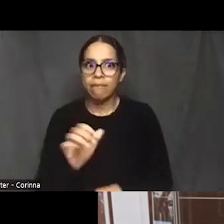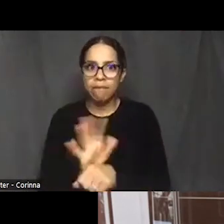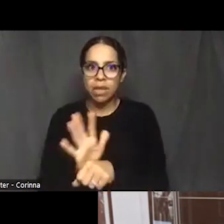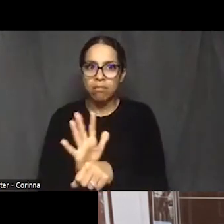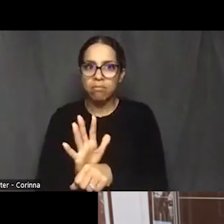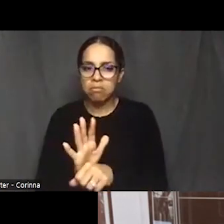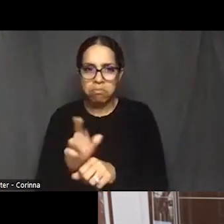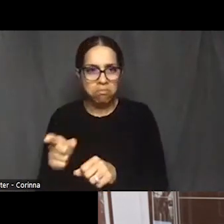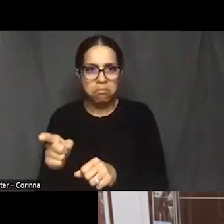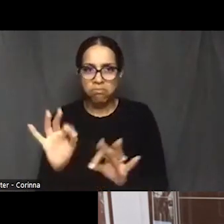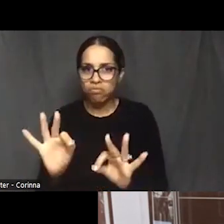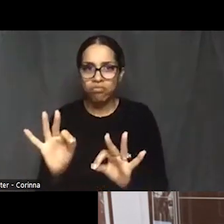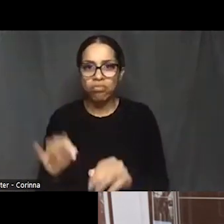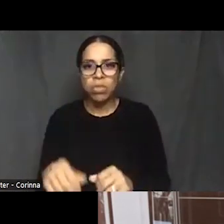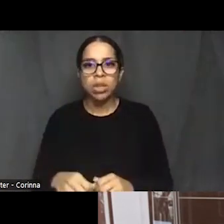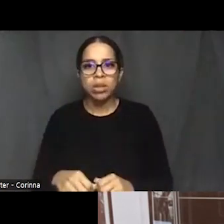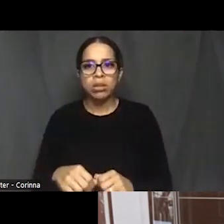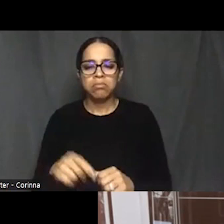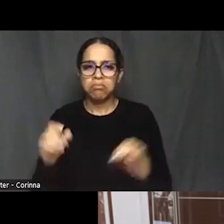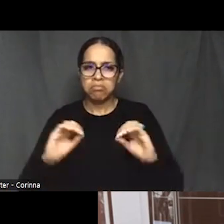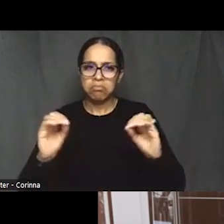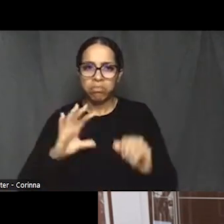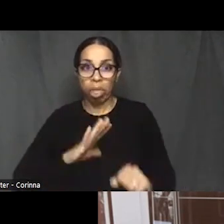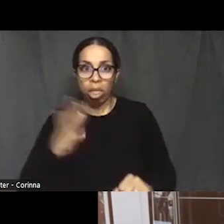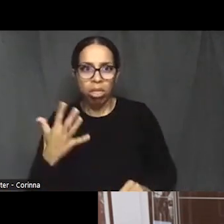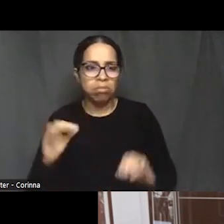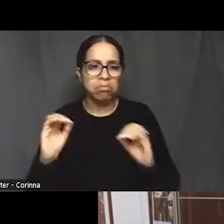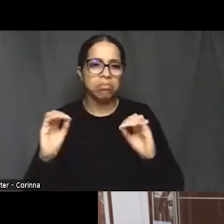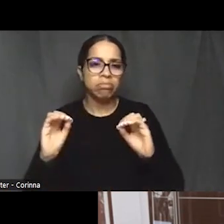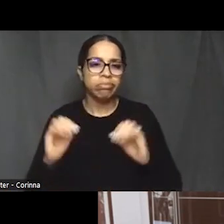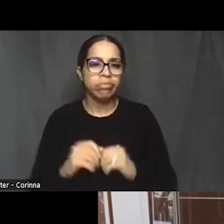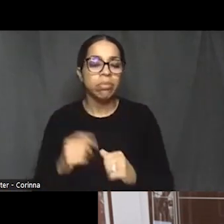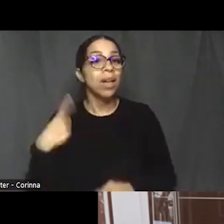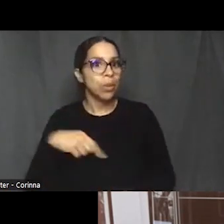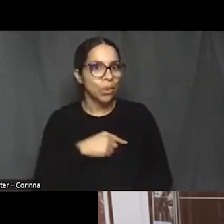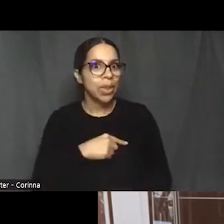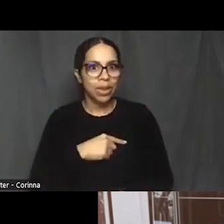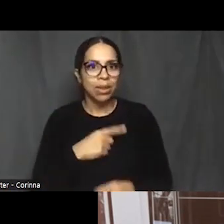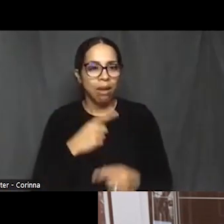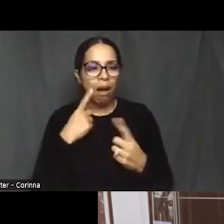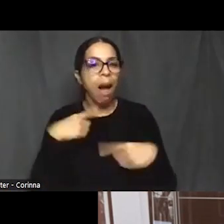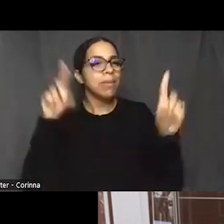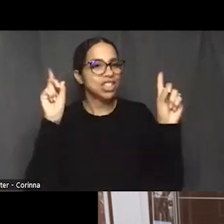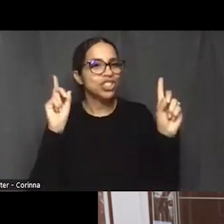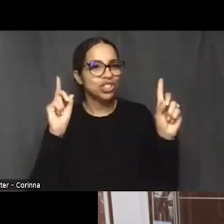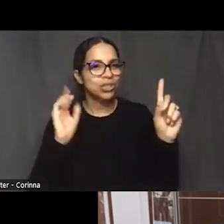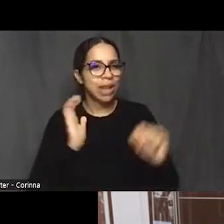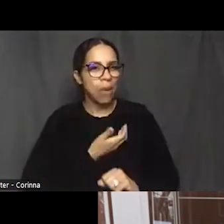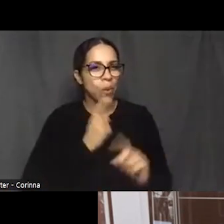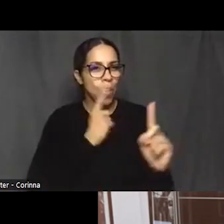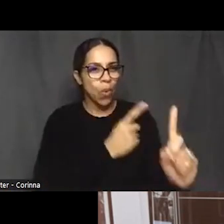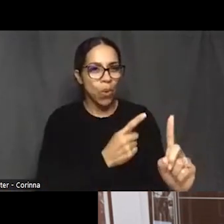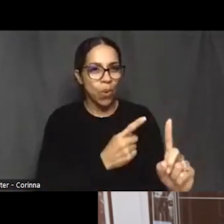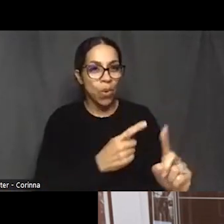I think we accomplished what we wanted to do because he he said that he didn't realize